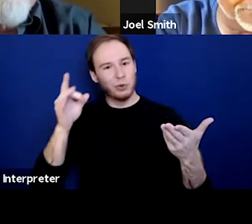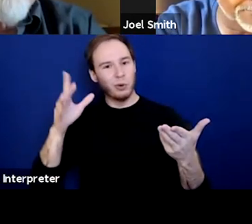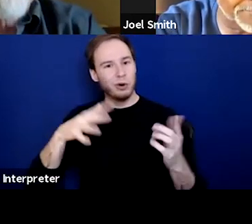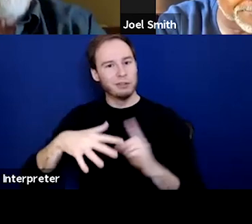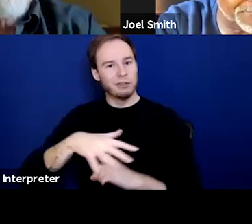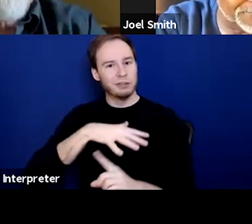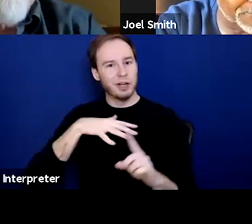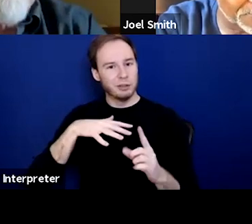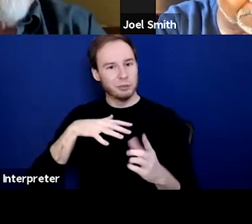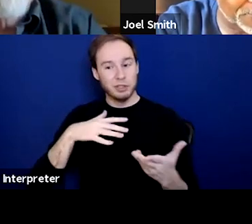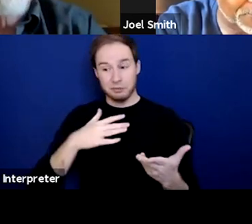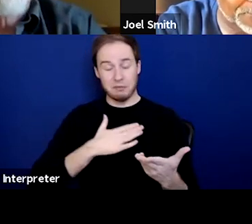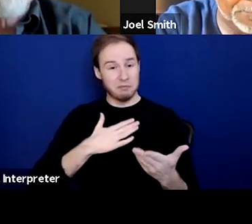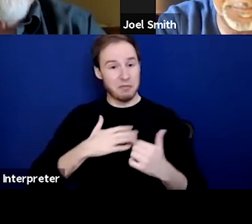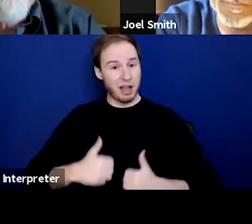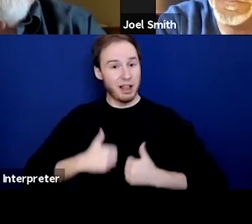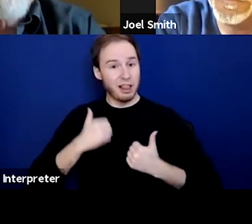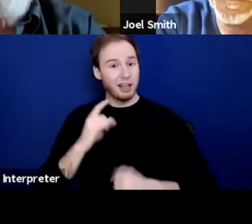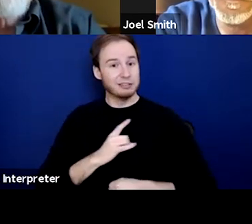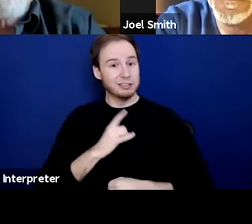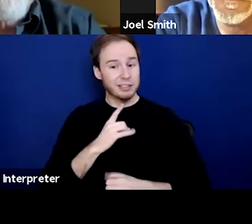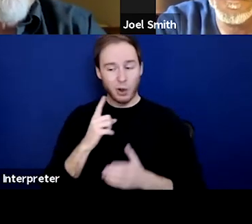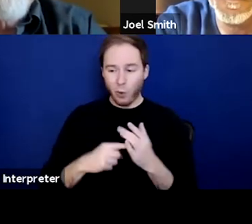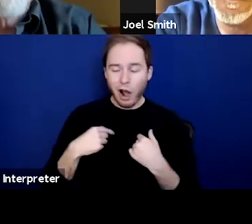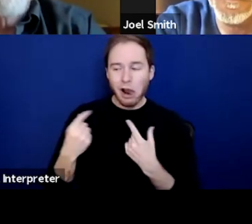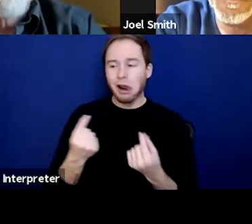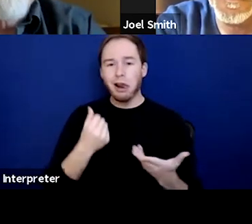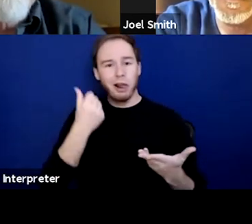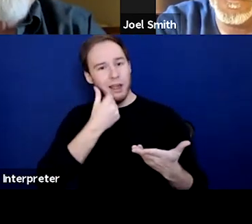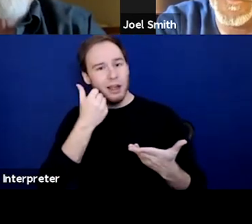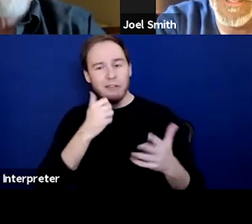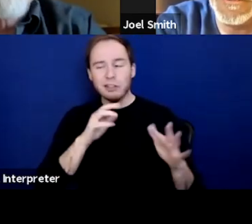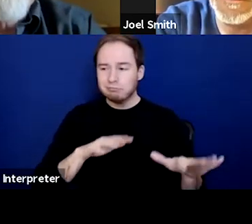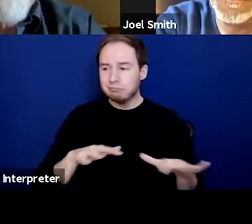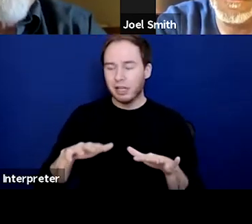and that my lifestyle and the things that I knew and understood, they weren't normal.